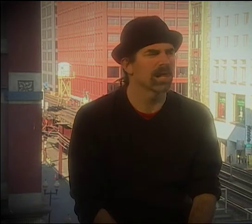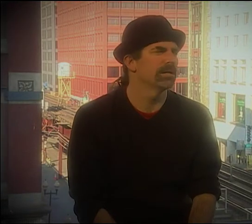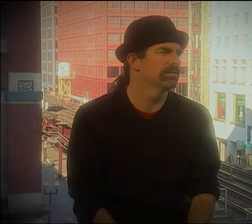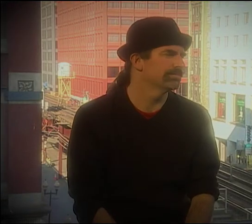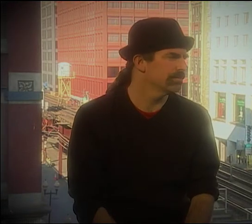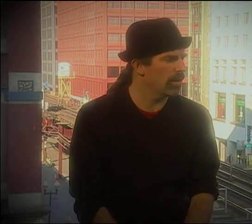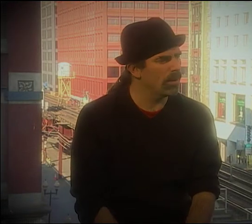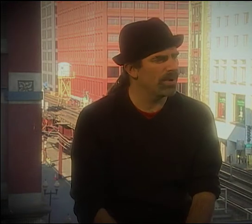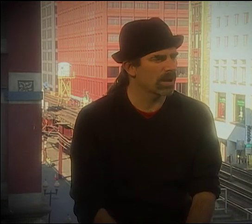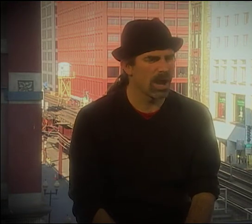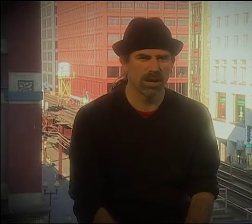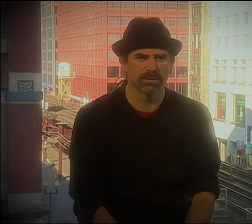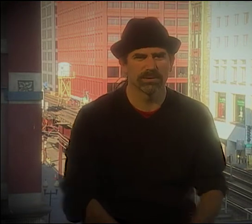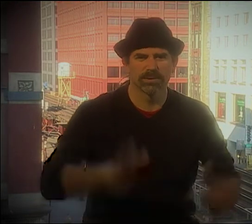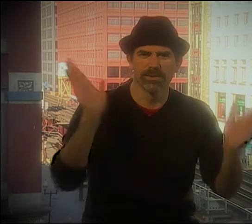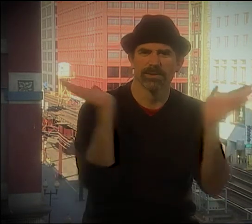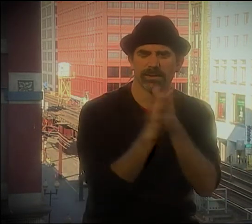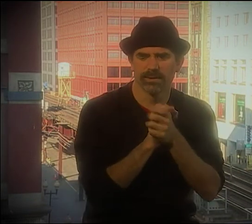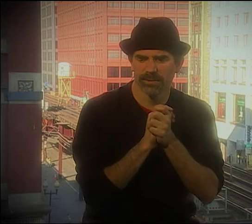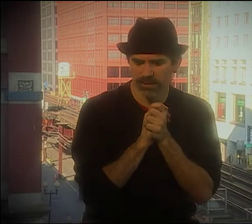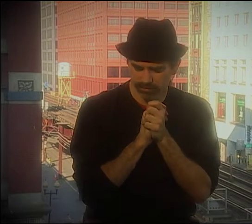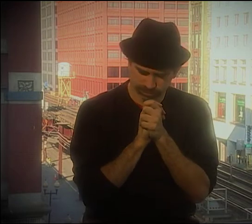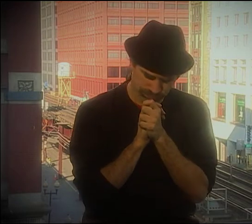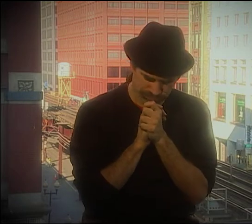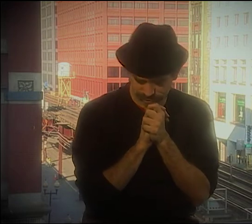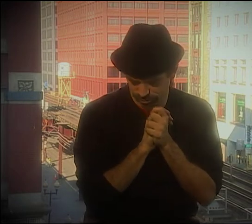SEE HOW YOU GO BACK AND FORTH BETWEEN THE CAMERA ANGLE?